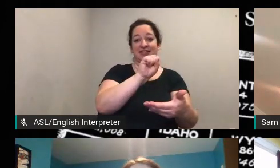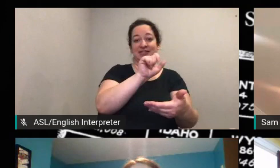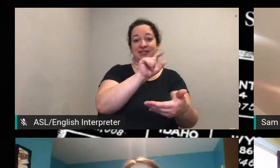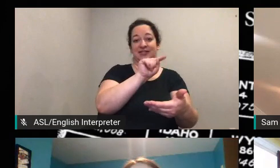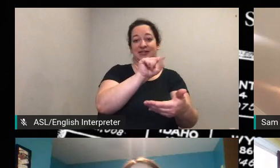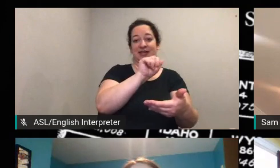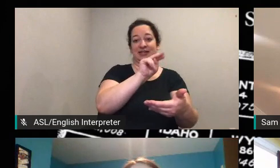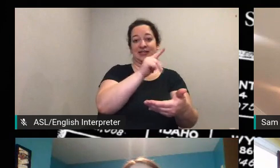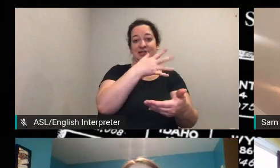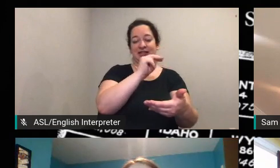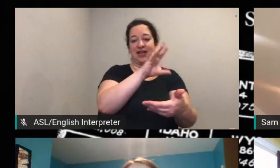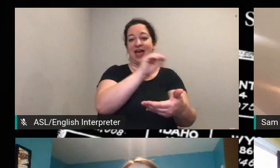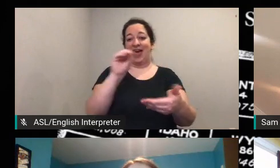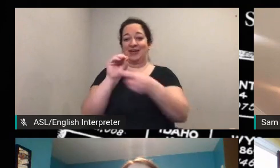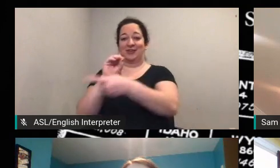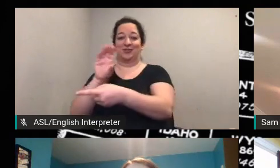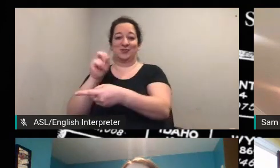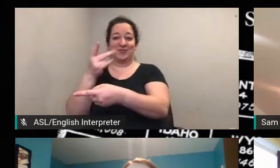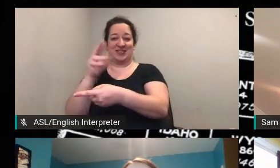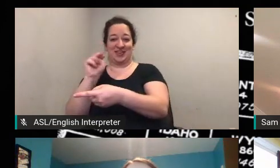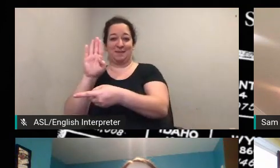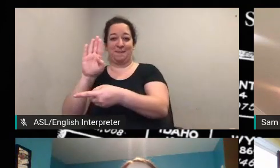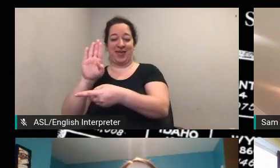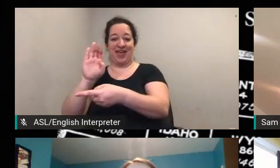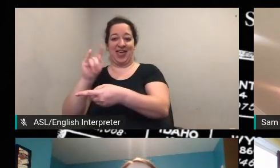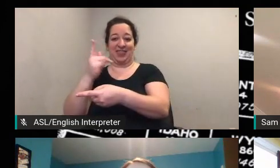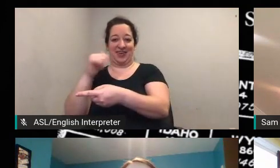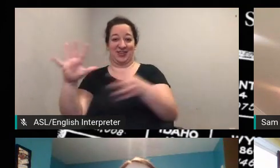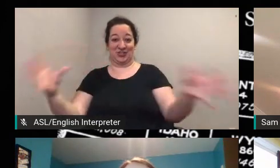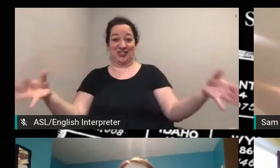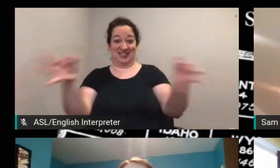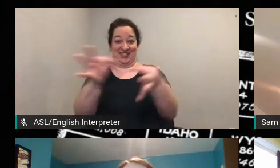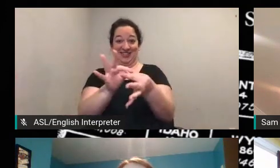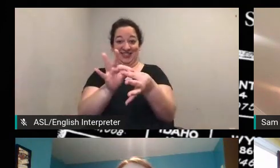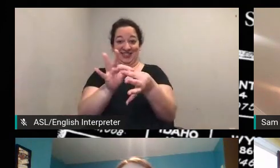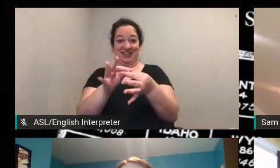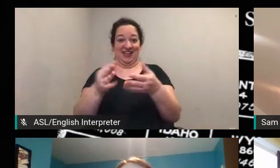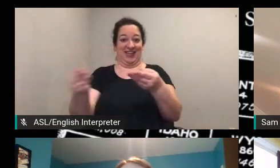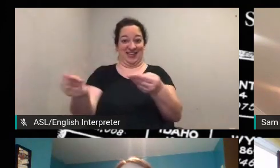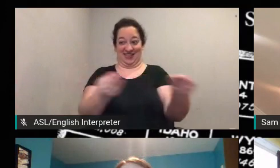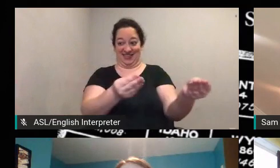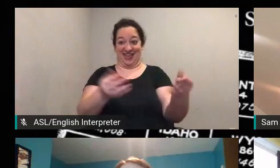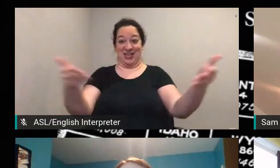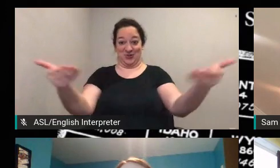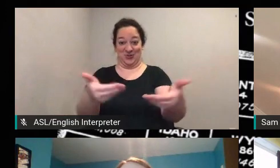contemporary world and t has chimed in who took kate's christian sex ethics